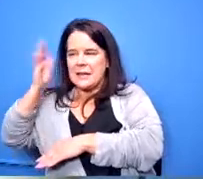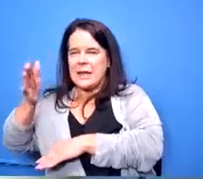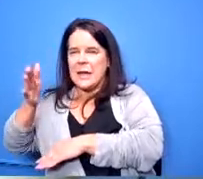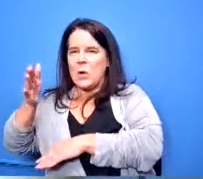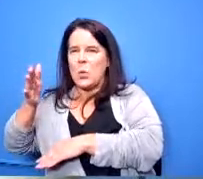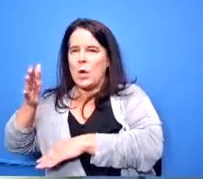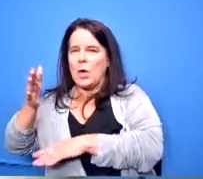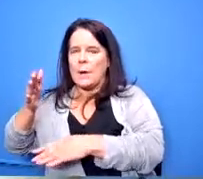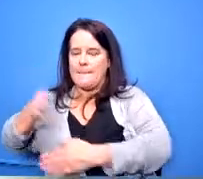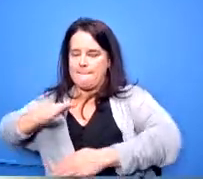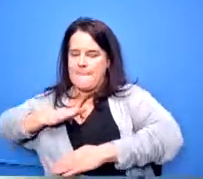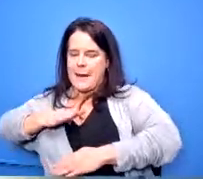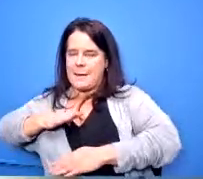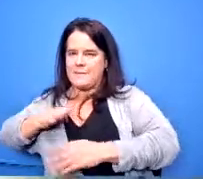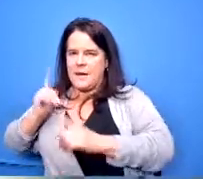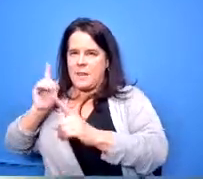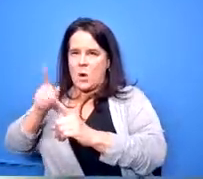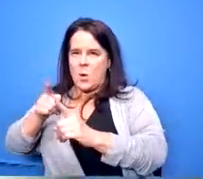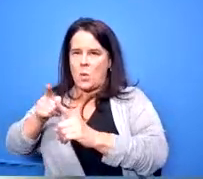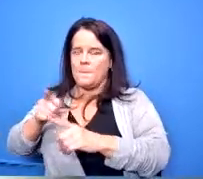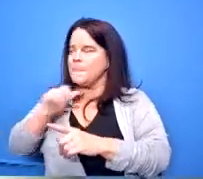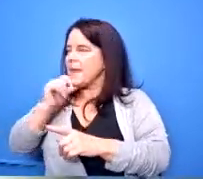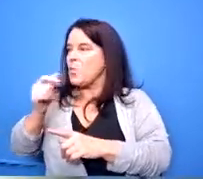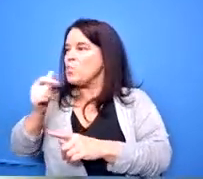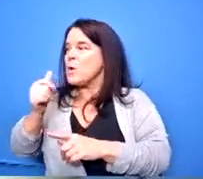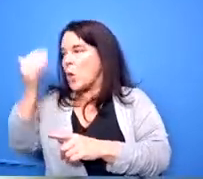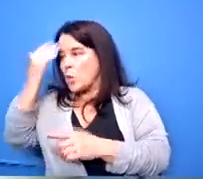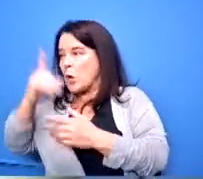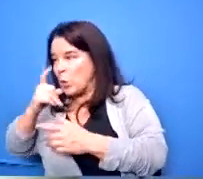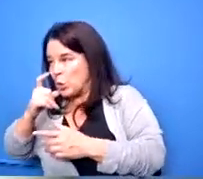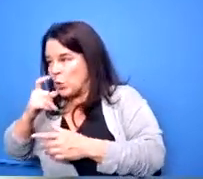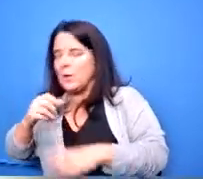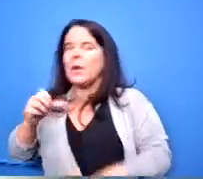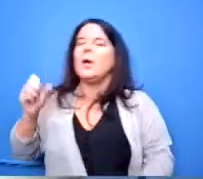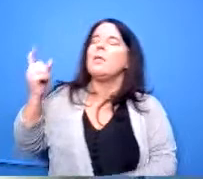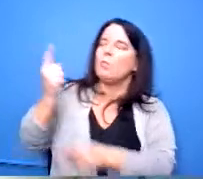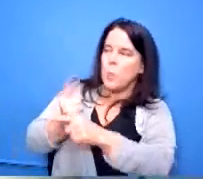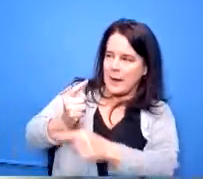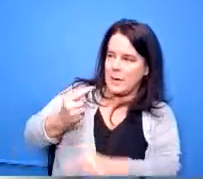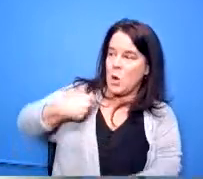who they're going to utilize that's exactly right so we're hiring a professional to design and then